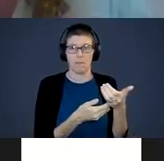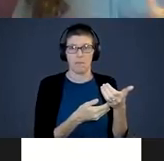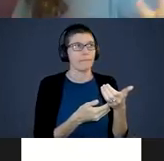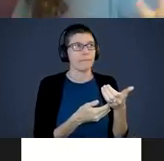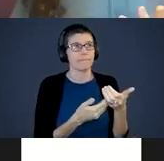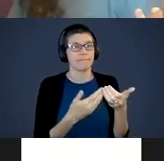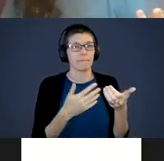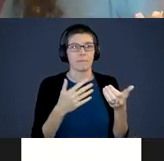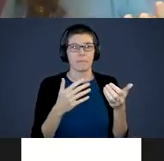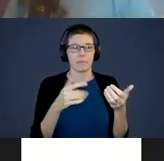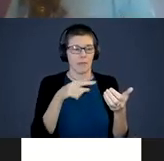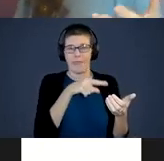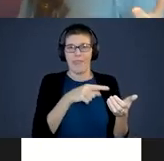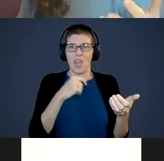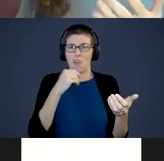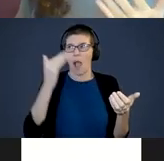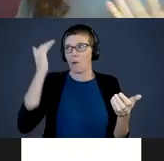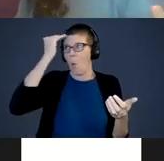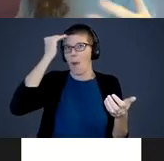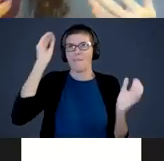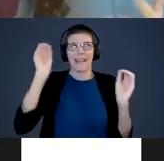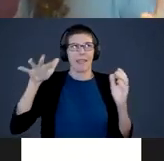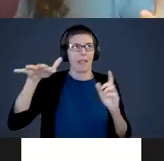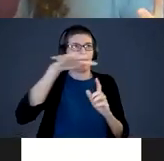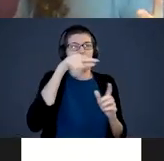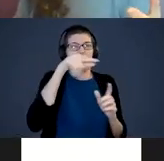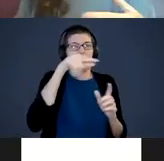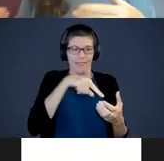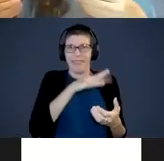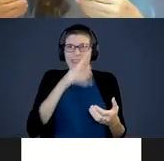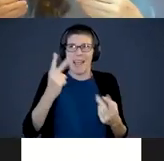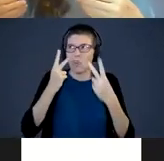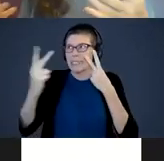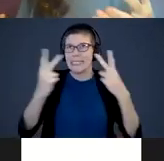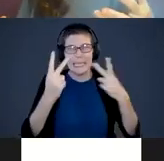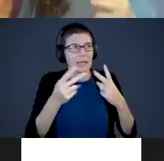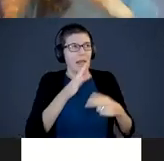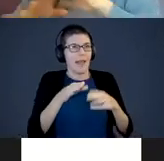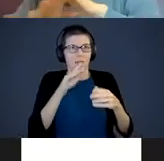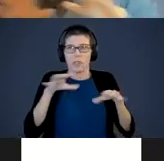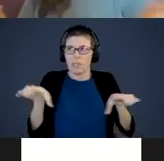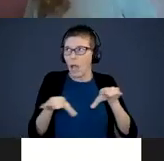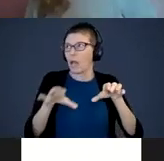aware to them. Nothing they have ever seen or done or touched. Everything is new.